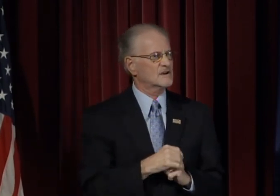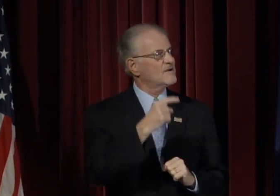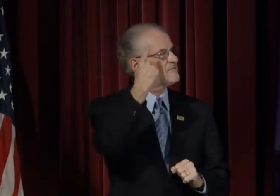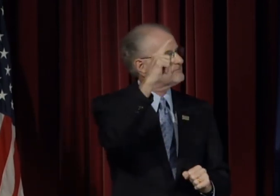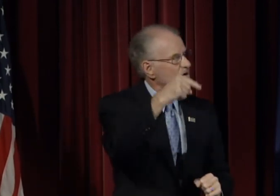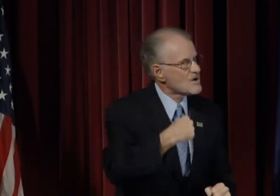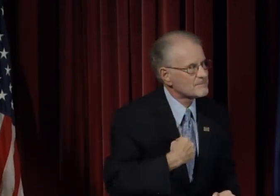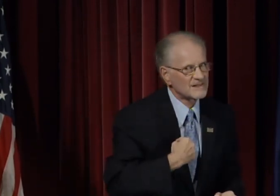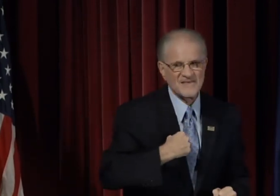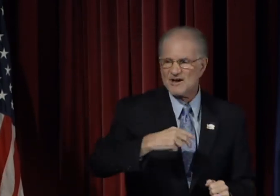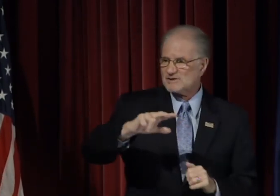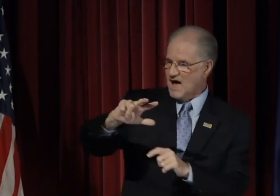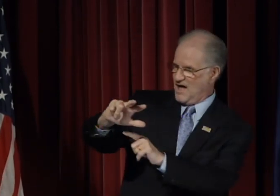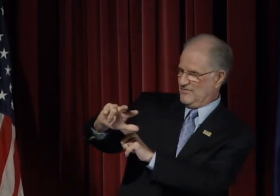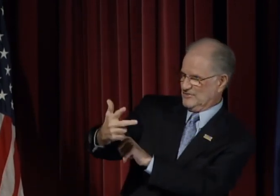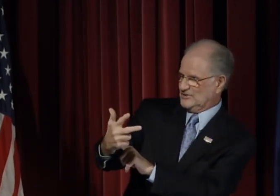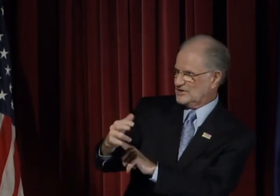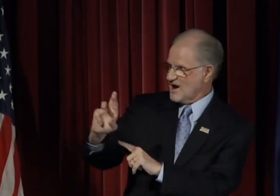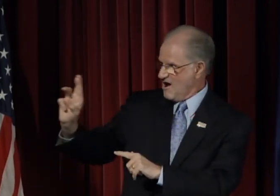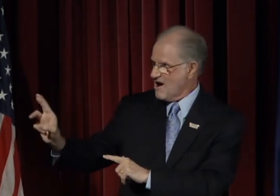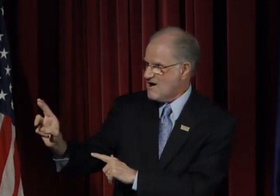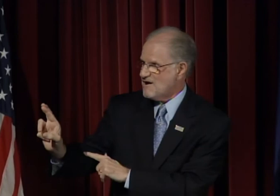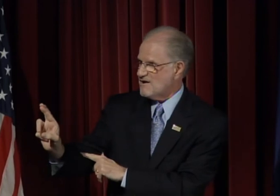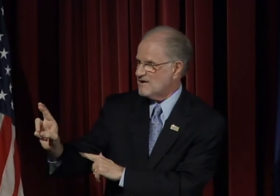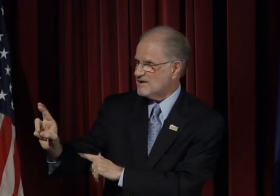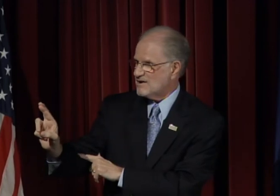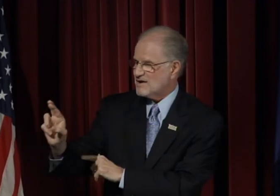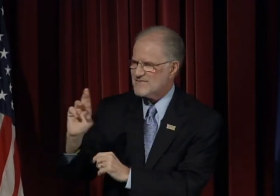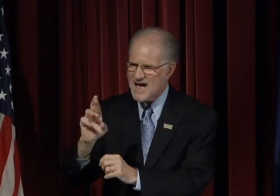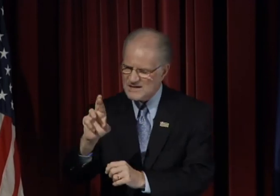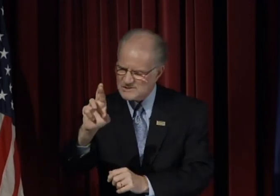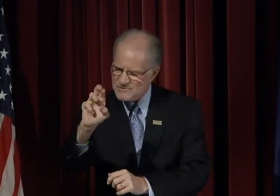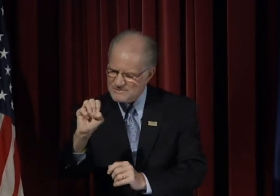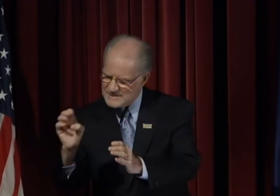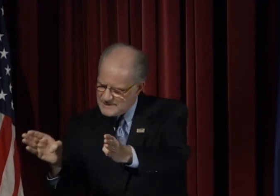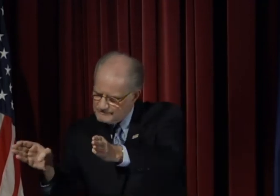For me there is a third "R," redirection.